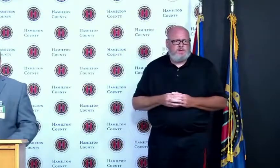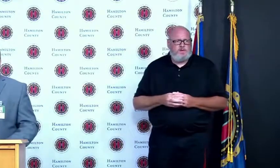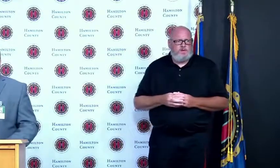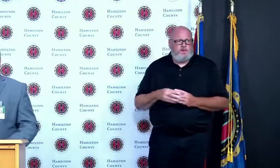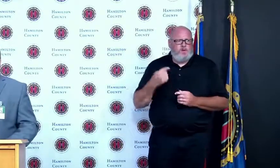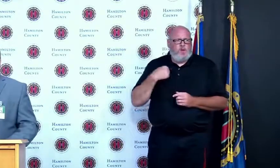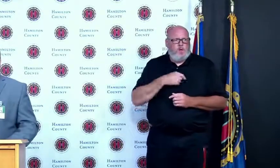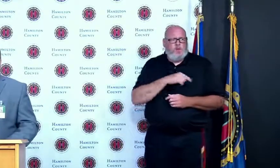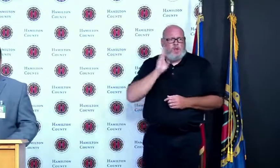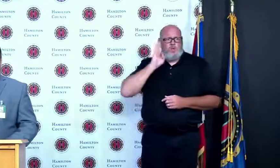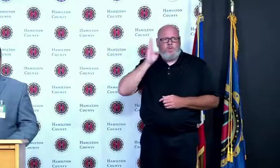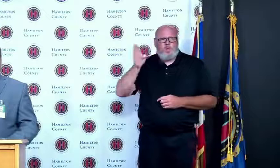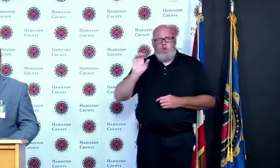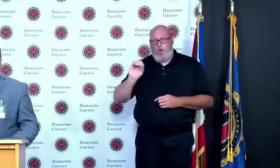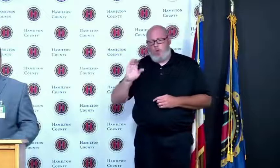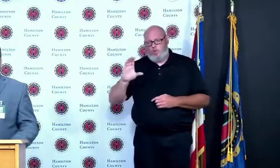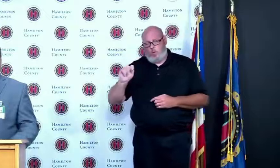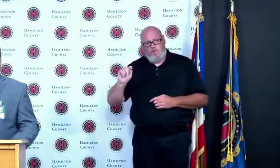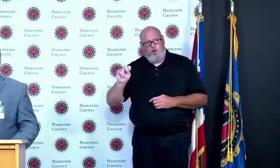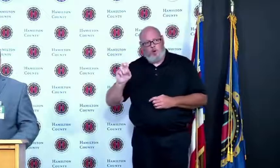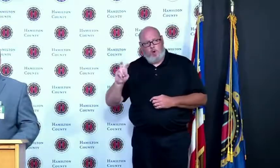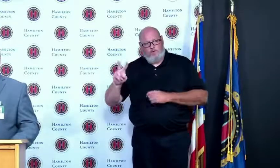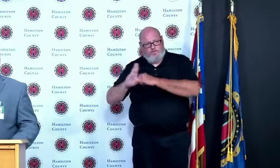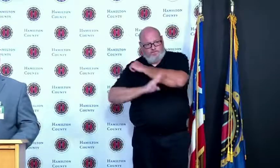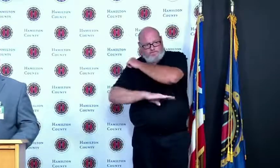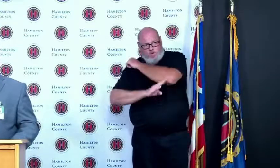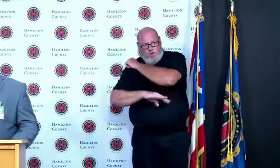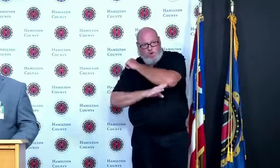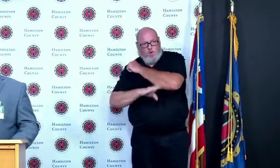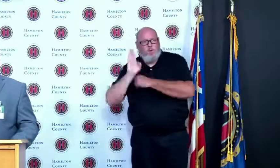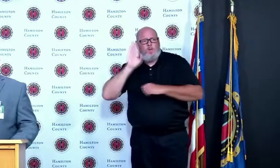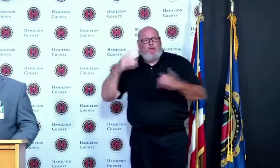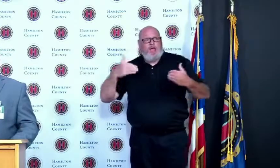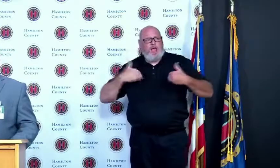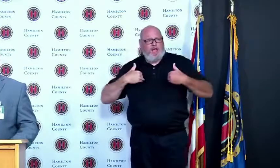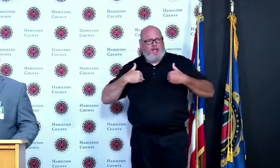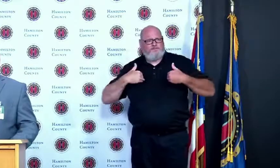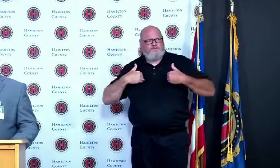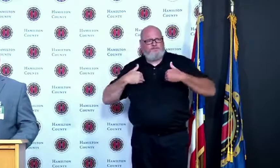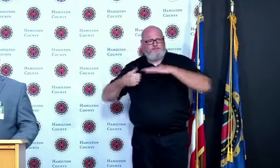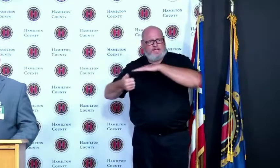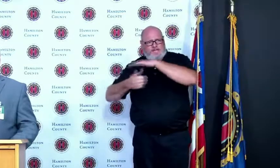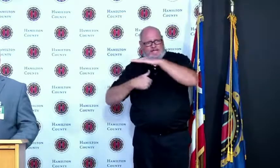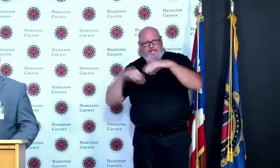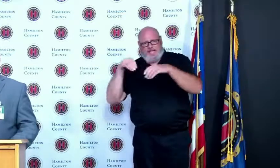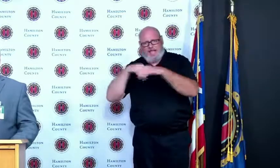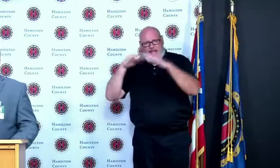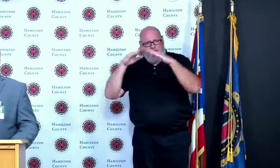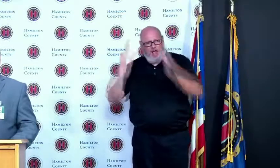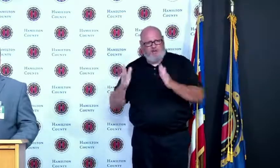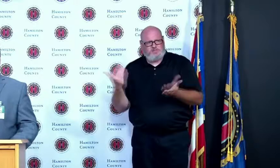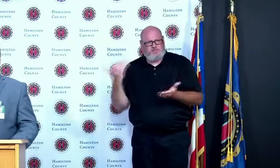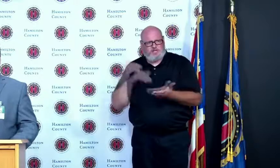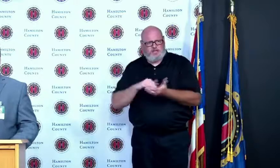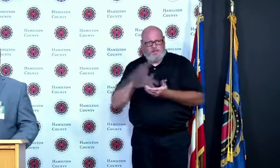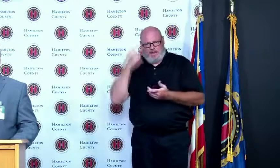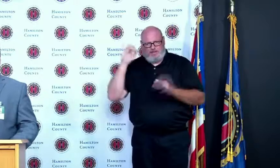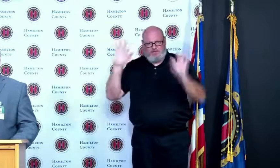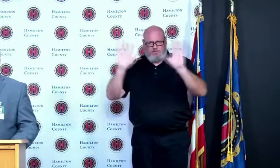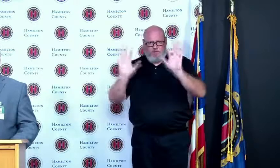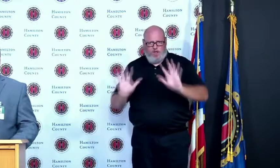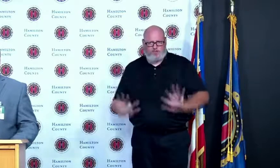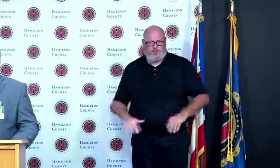and variants are still out and about you and and and the you know we looked at different